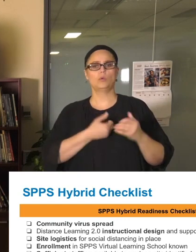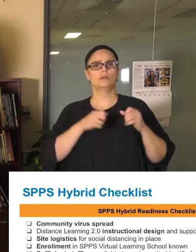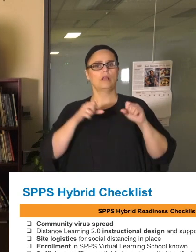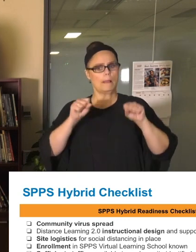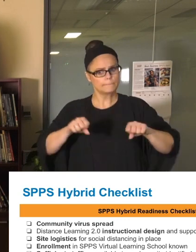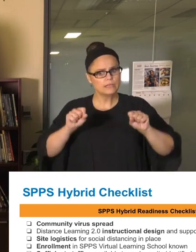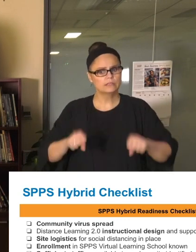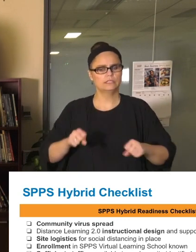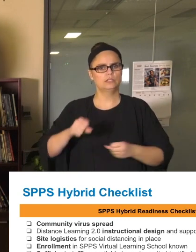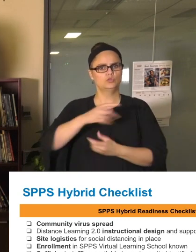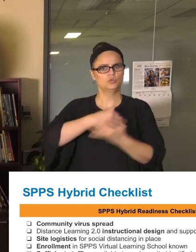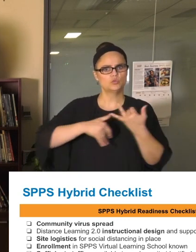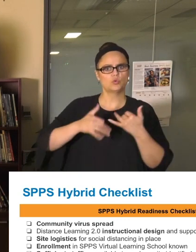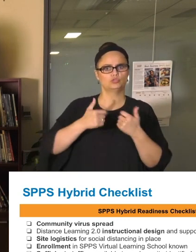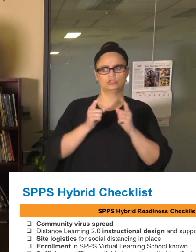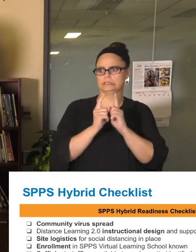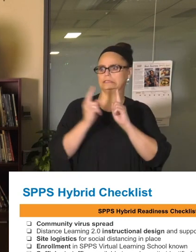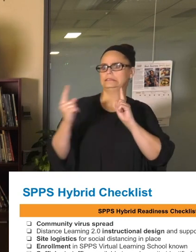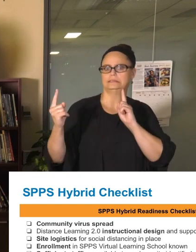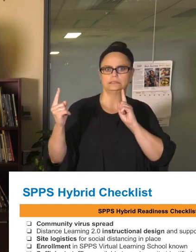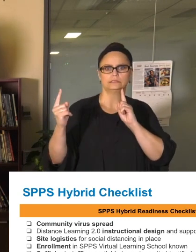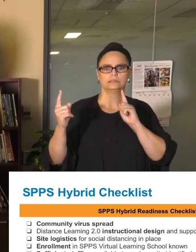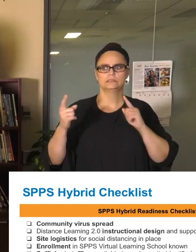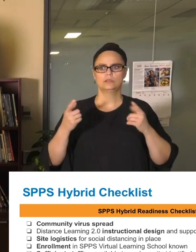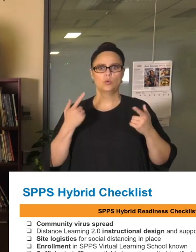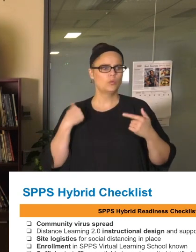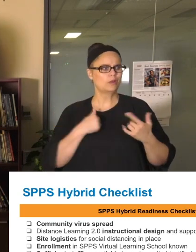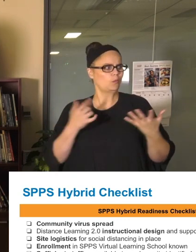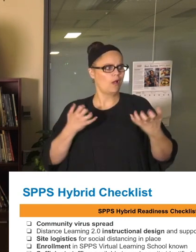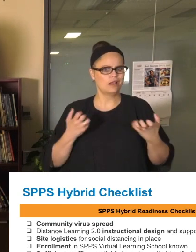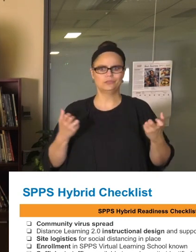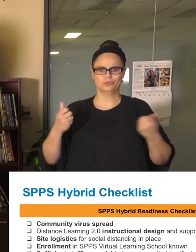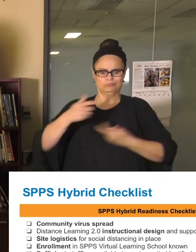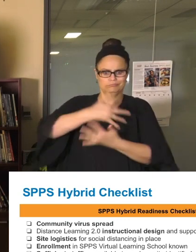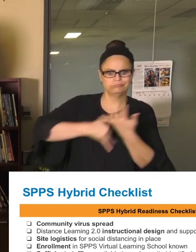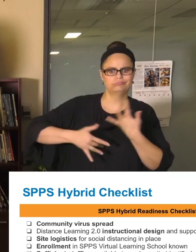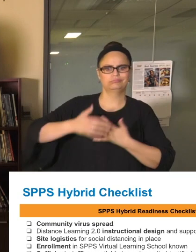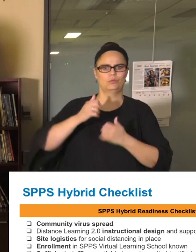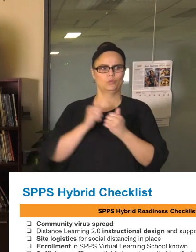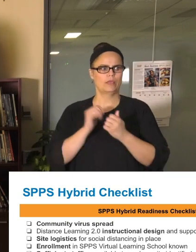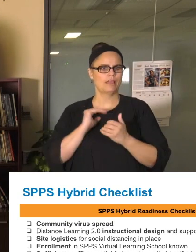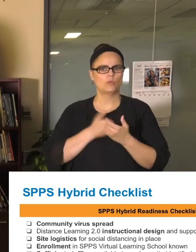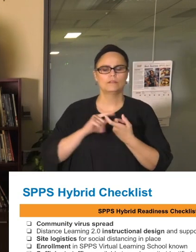we all want to be back in-person with our friends, with our teachers, and with our community members.